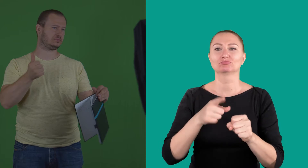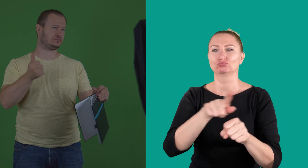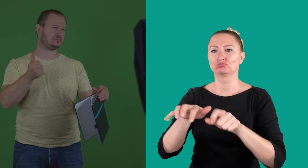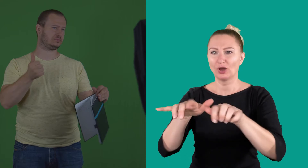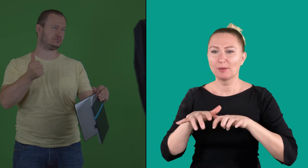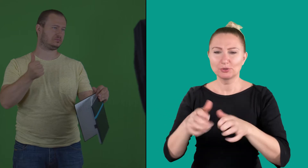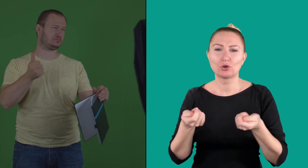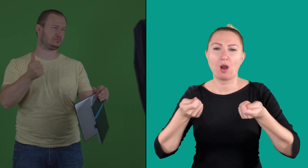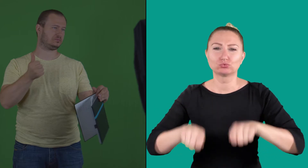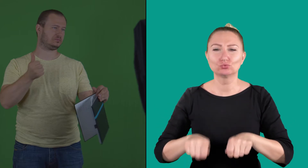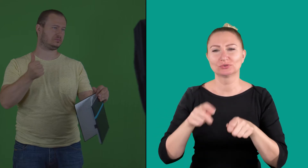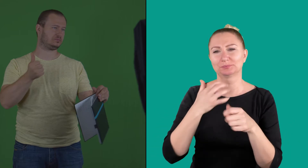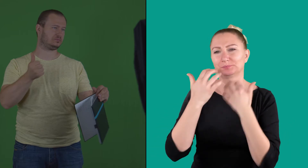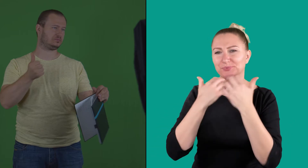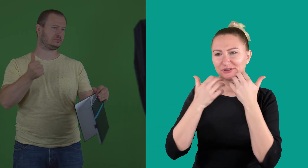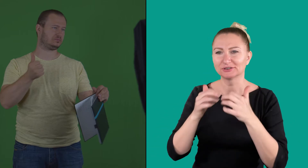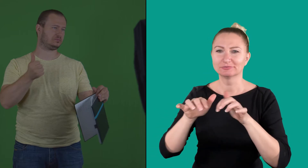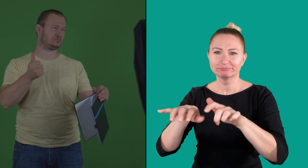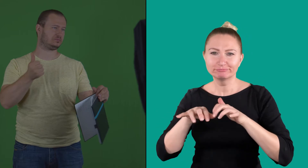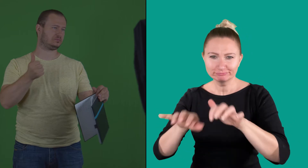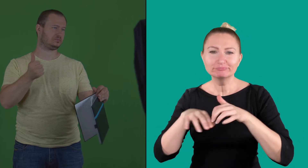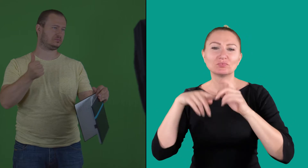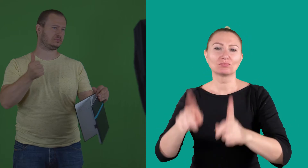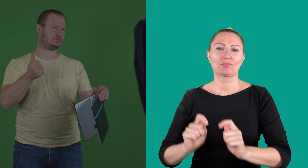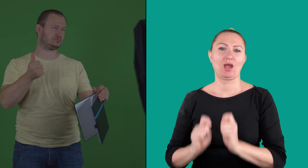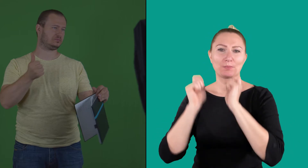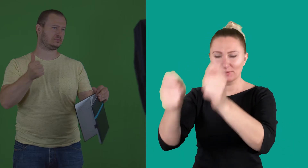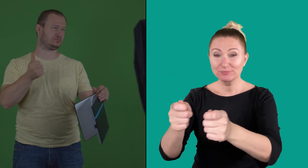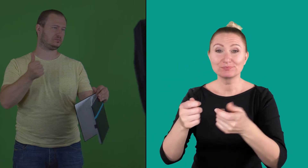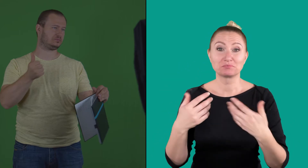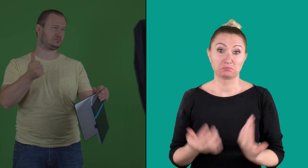write the final reports, and submit them.